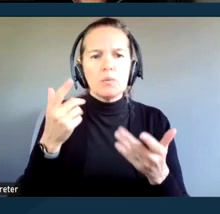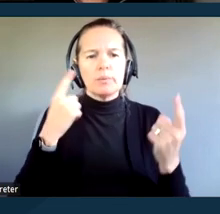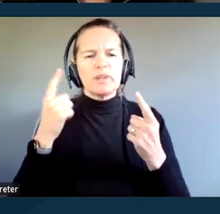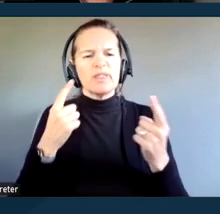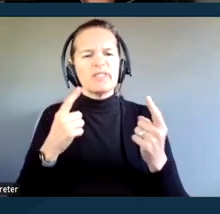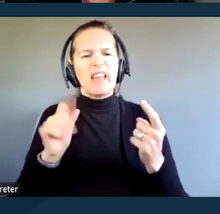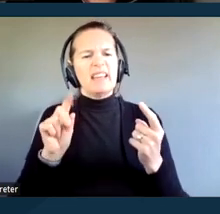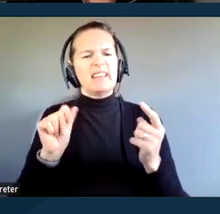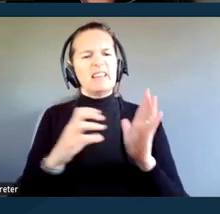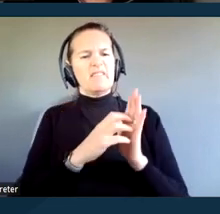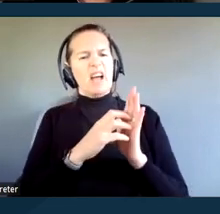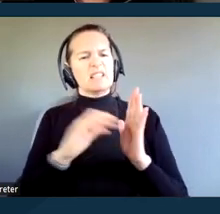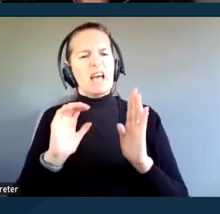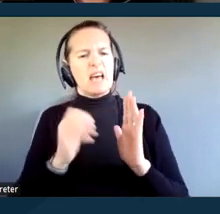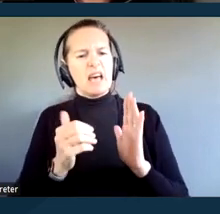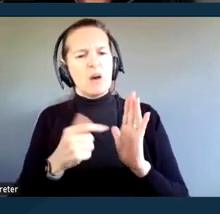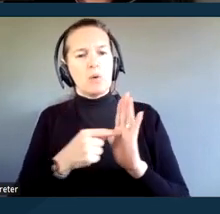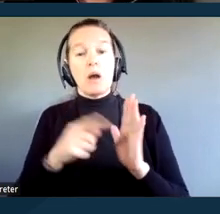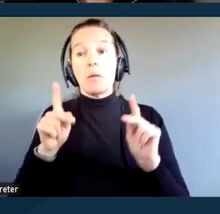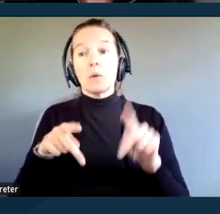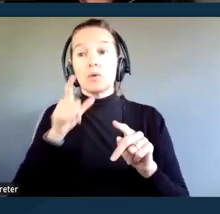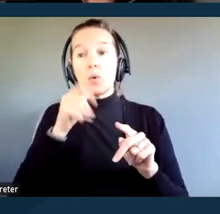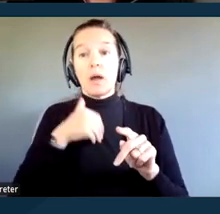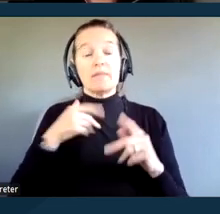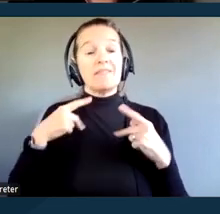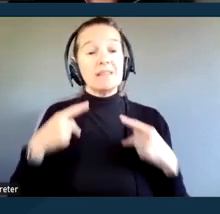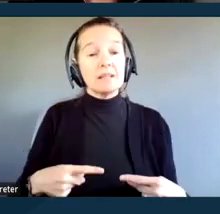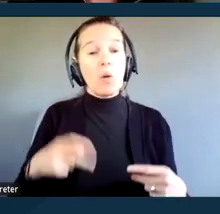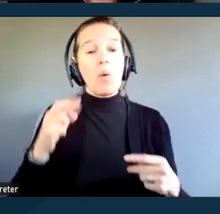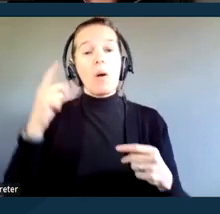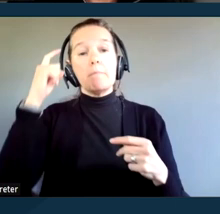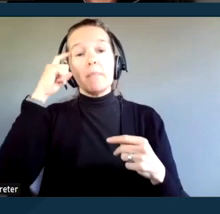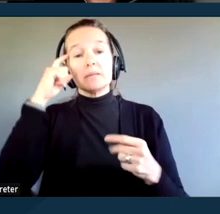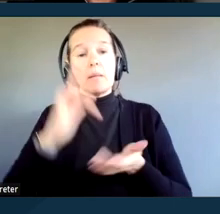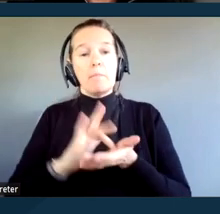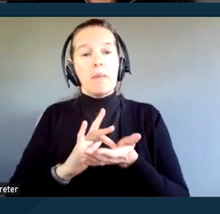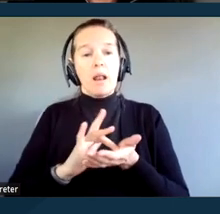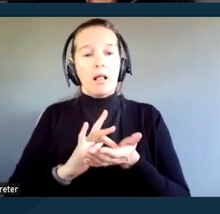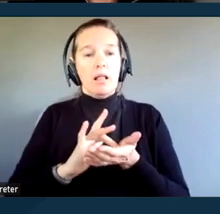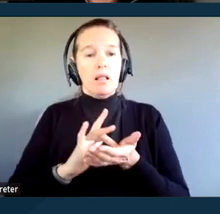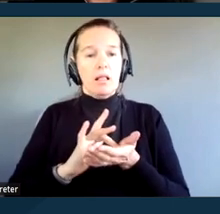includes people who have a physical, or mental medical condition that limits one,